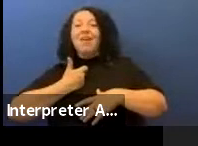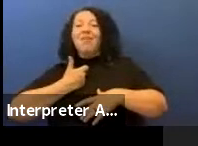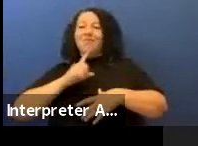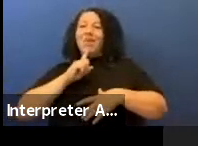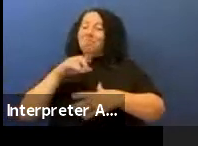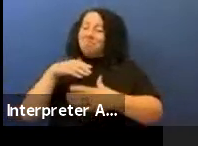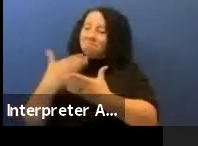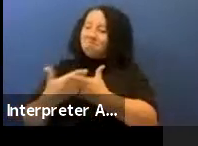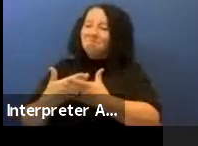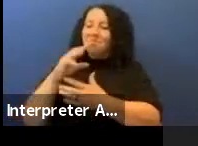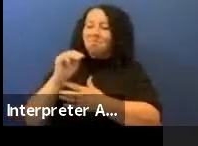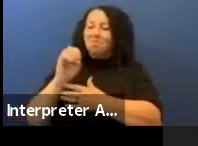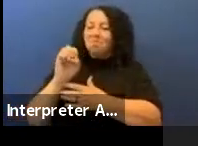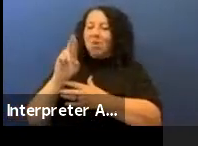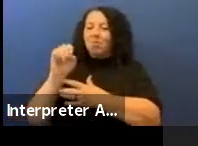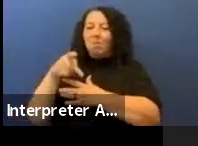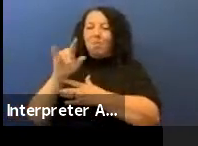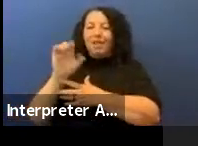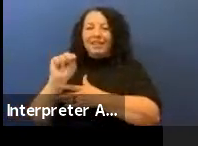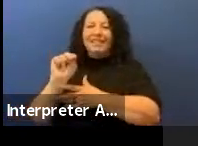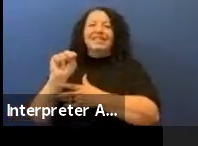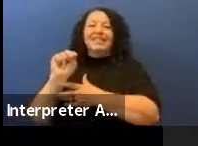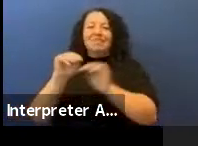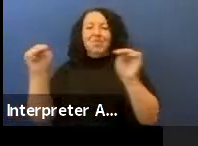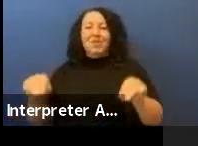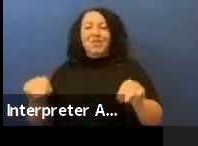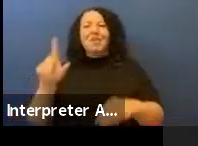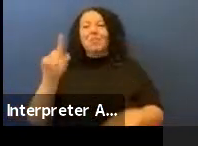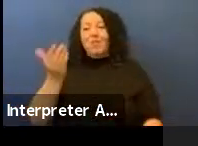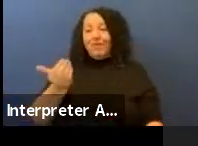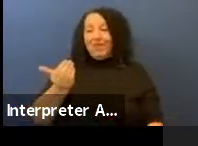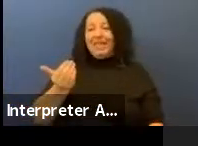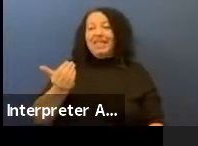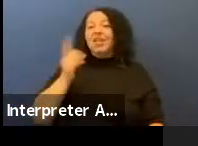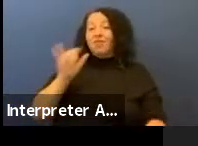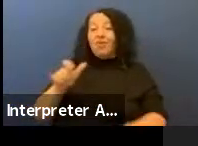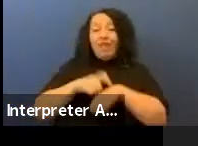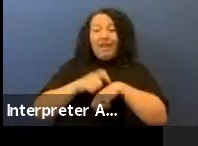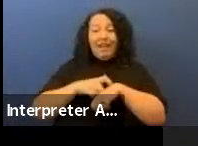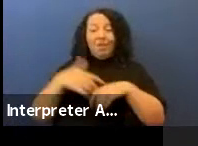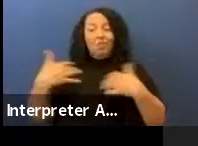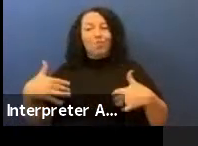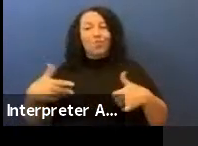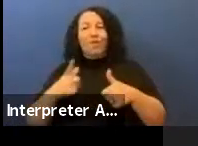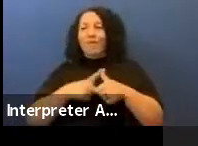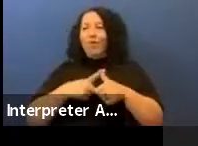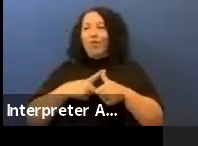This was in 2015 and for this time, this was the first show that the Met